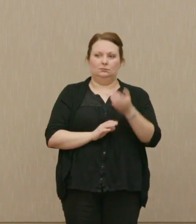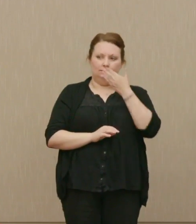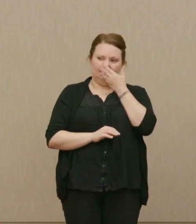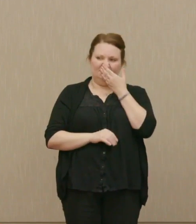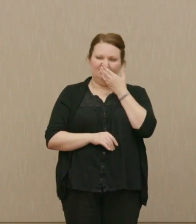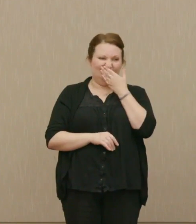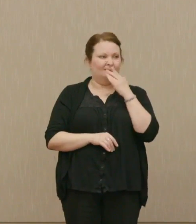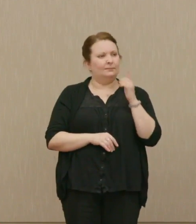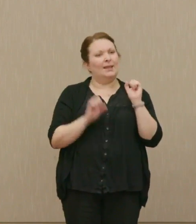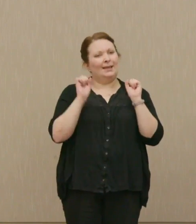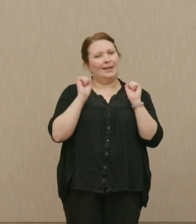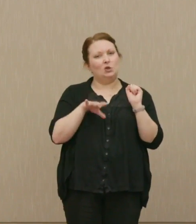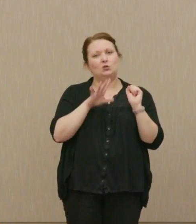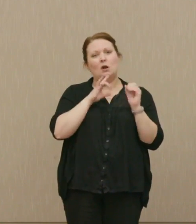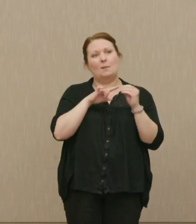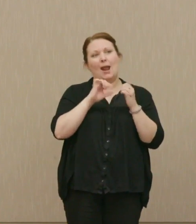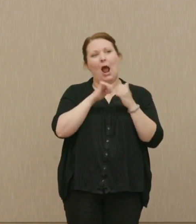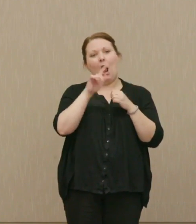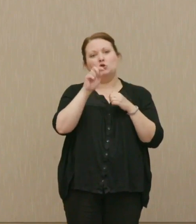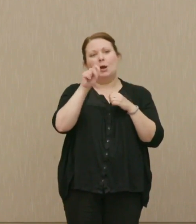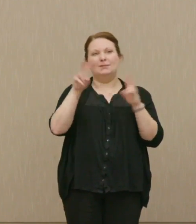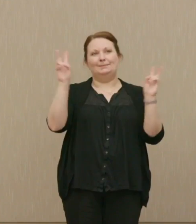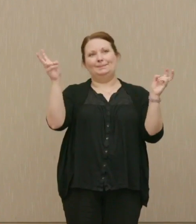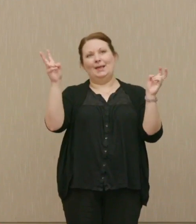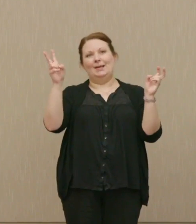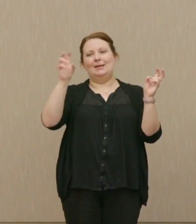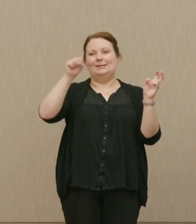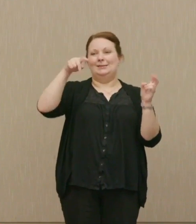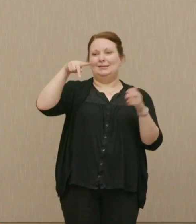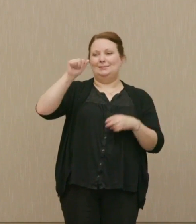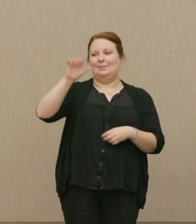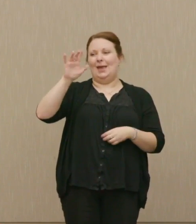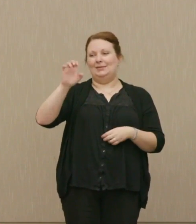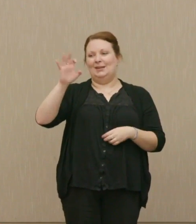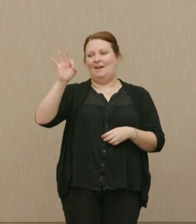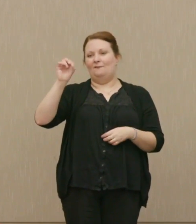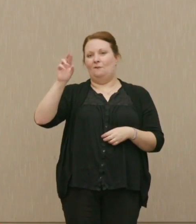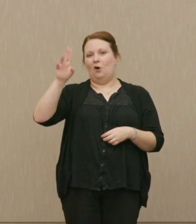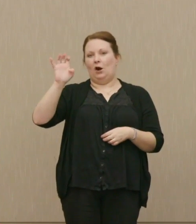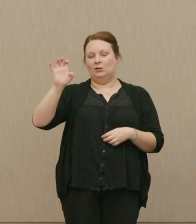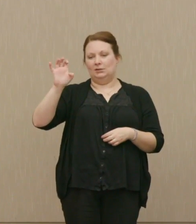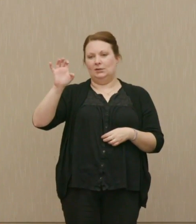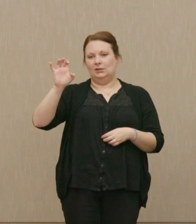Dr. Poser: Can you please speak to how Trump's so called space force figures into this story